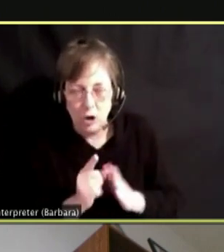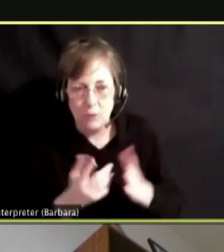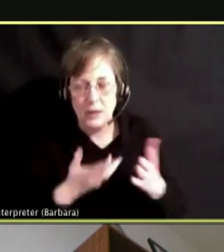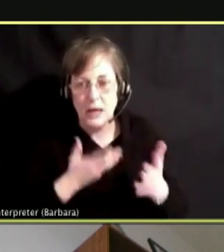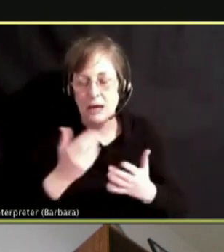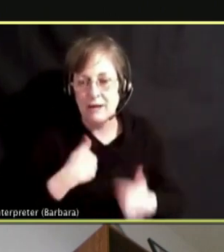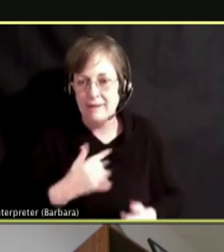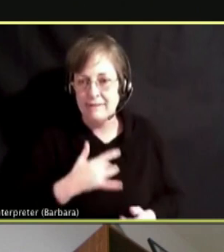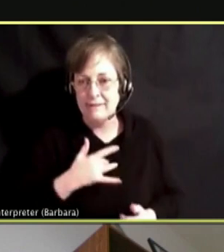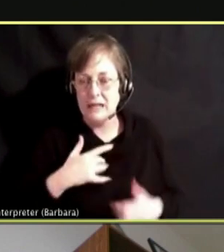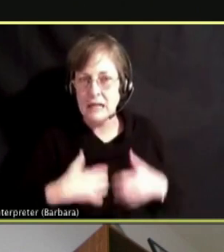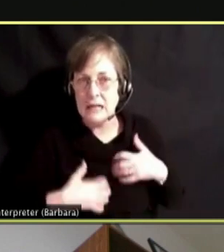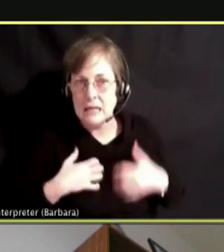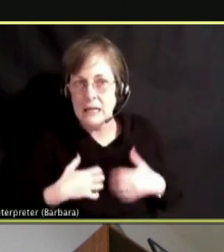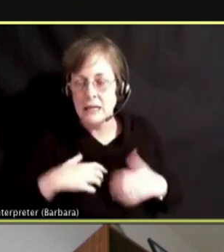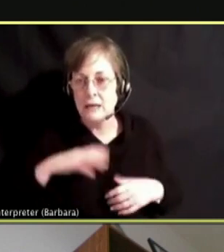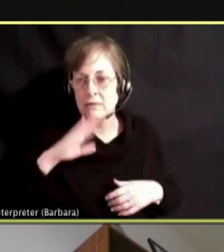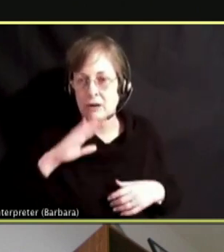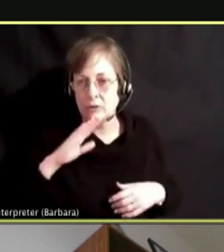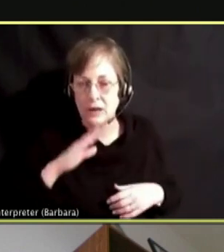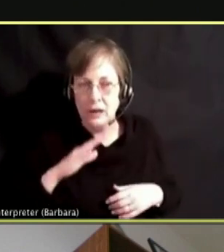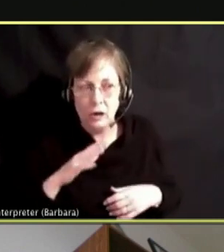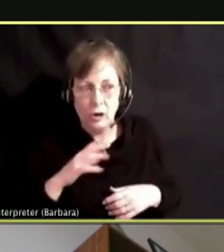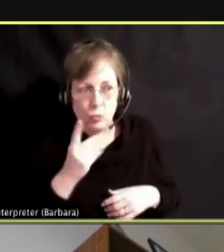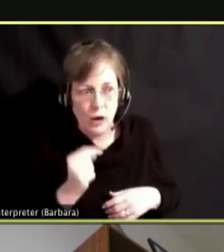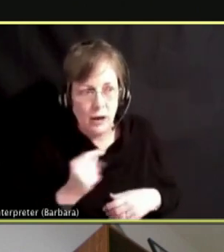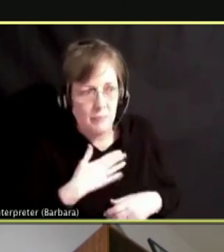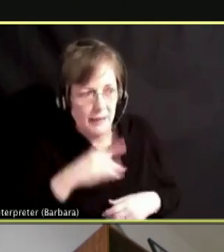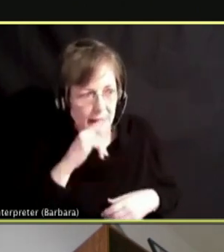BUT WHAT DO I DO, WHAT DO I DO.